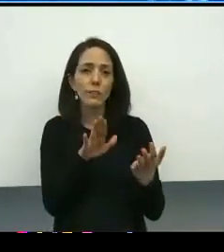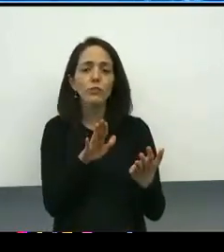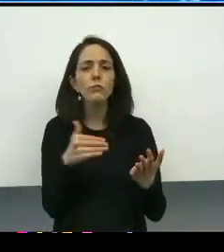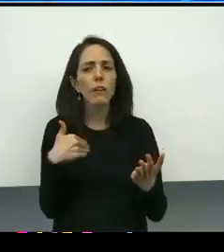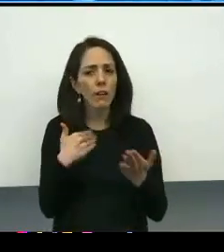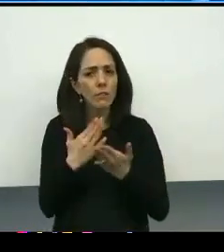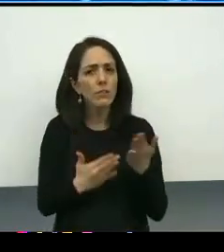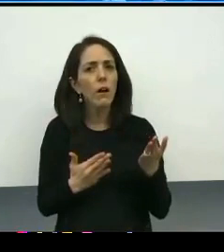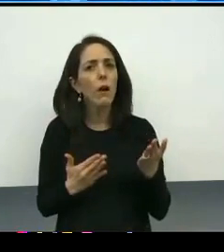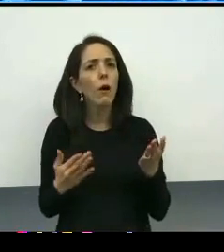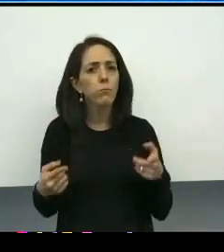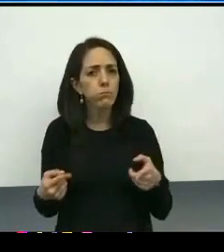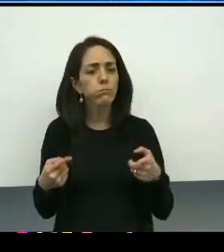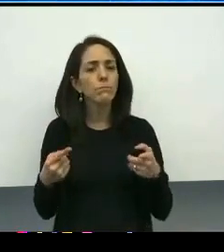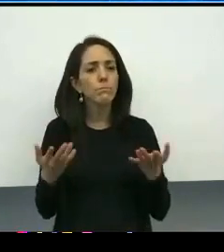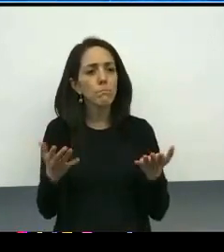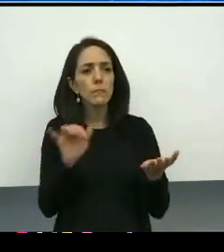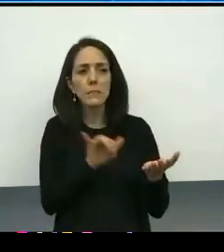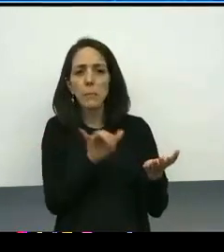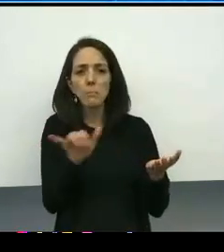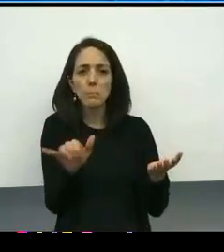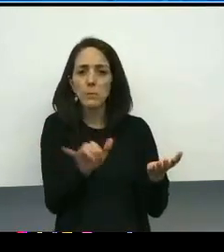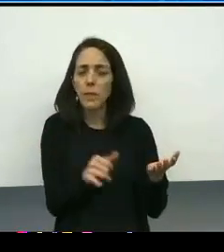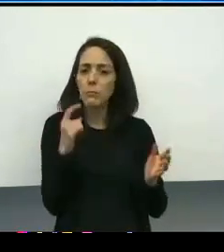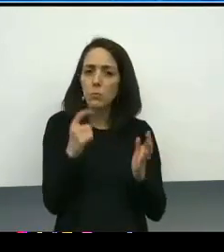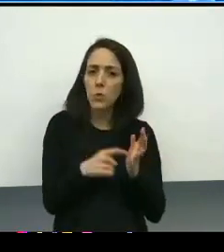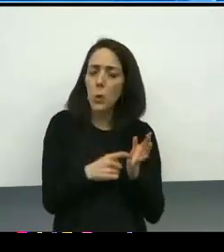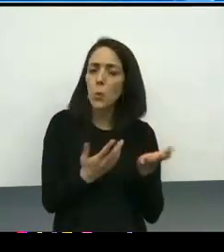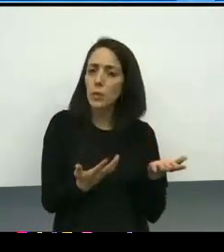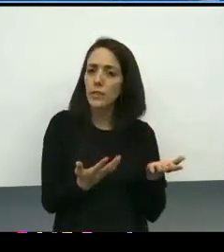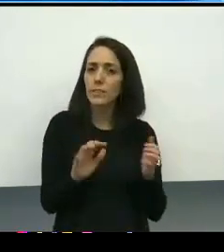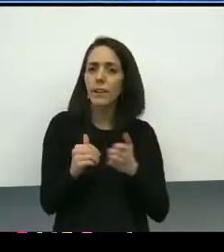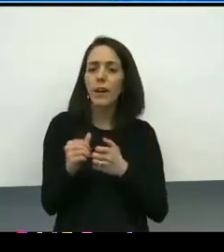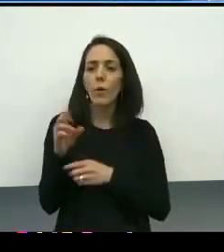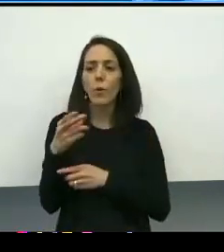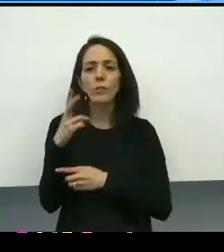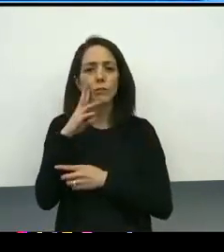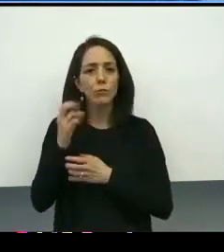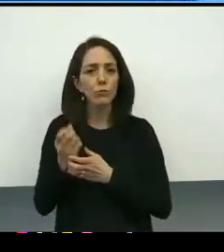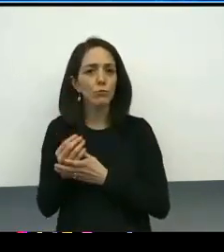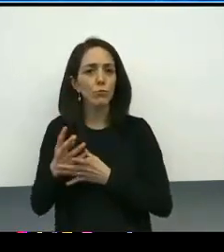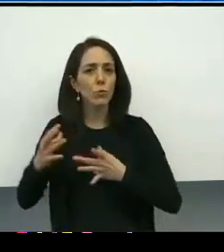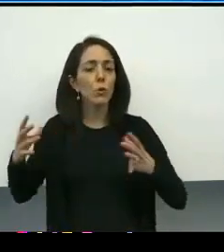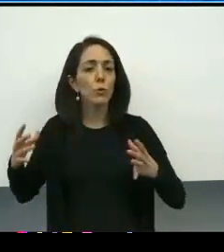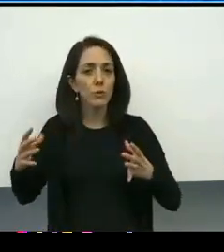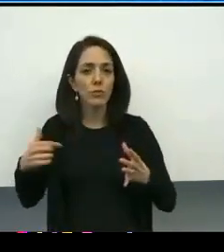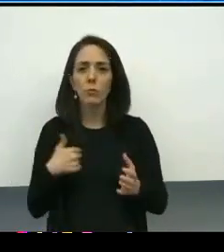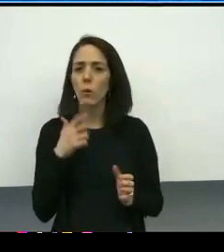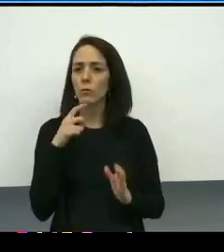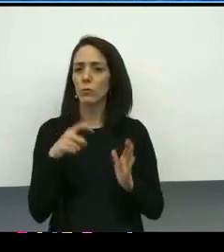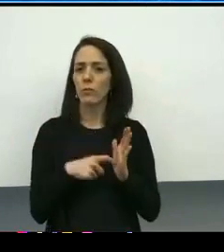in that in terms of how the institution grows. So we want to acknowledge that there are a number of efforts